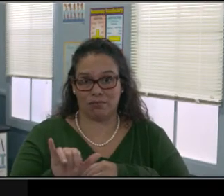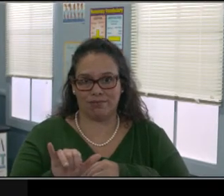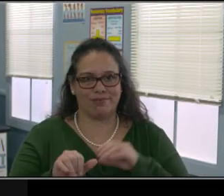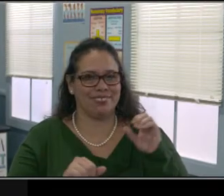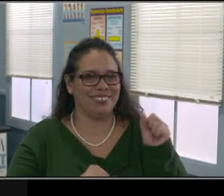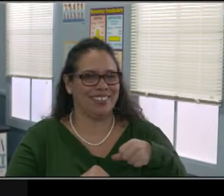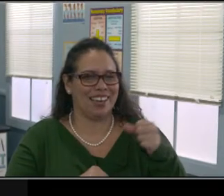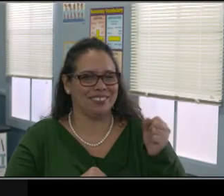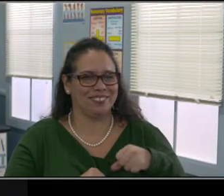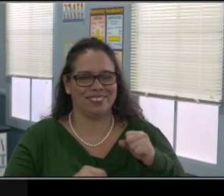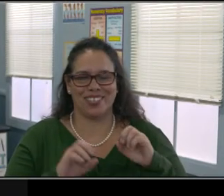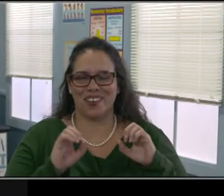Okay, next slide.